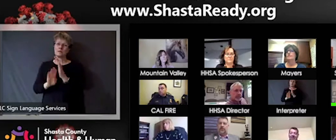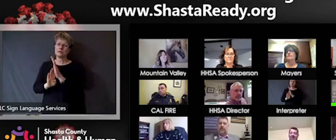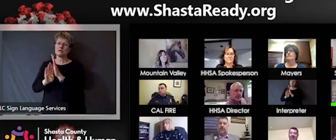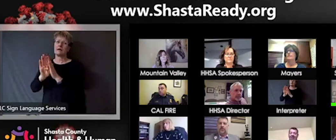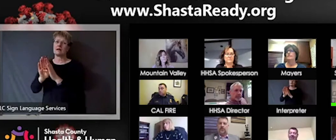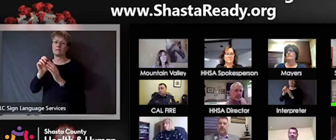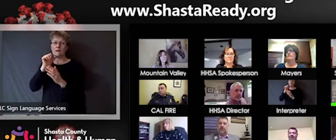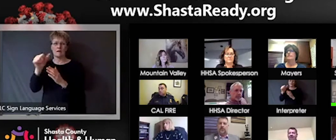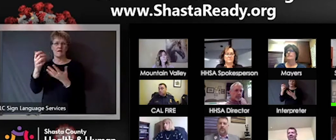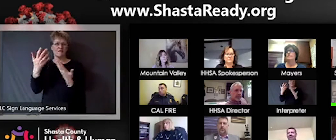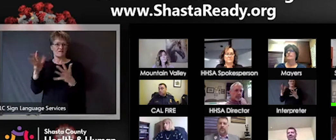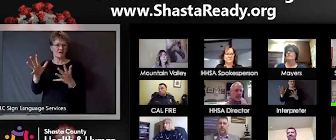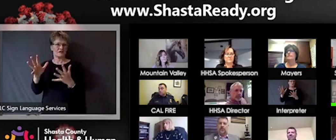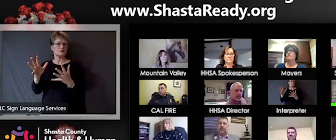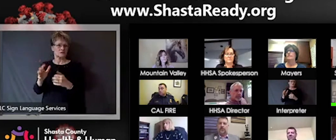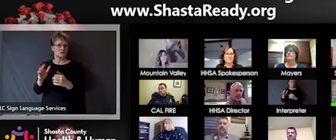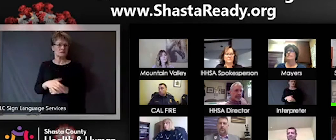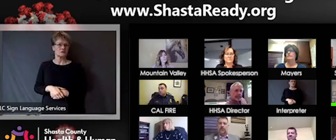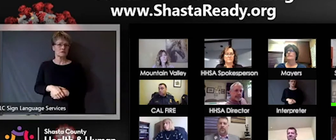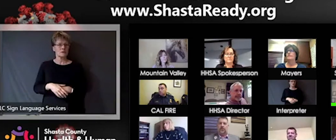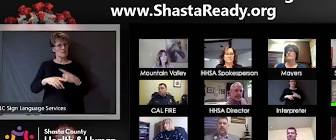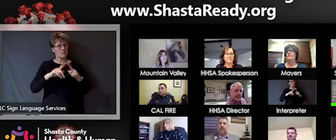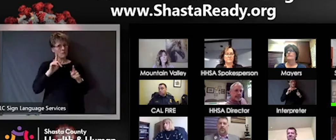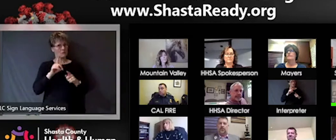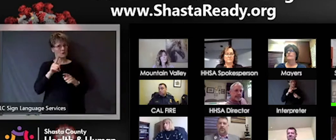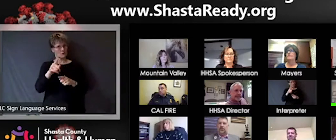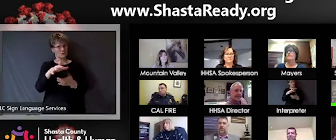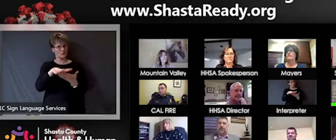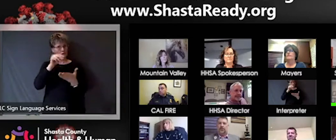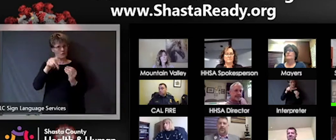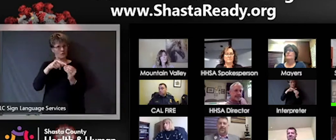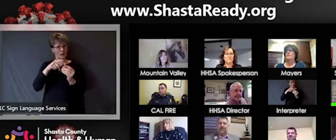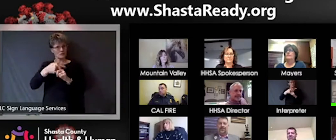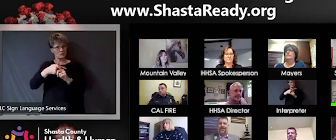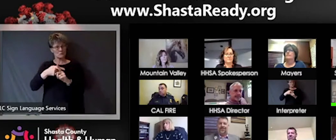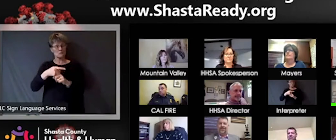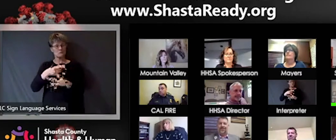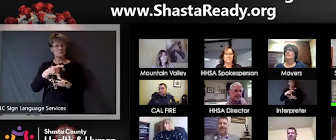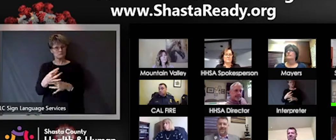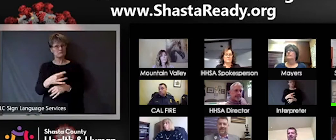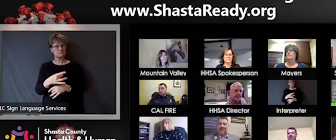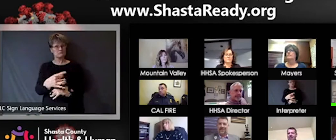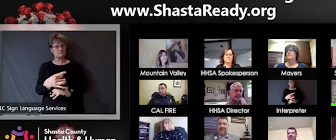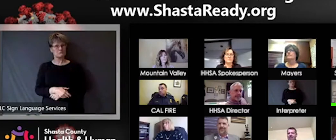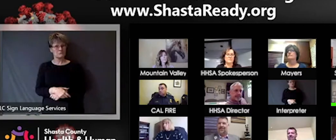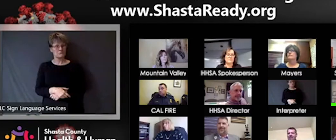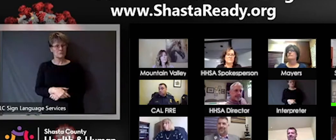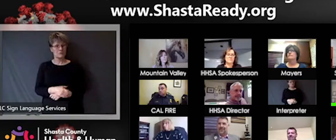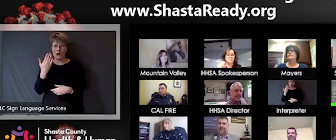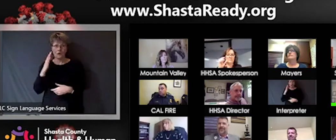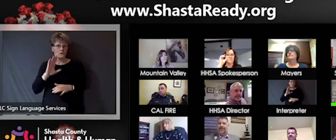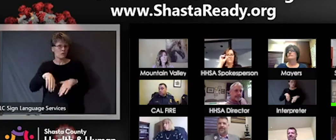mentioned, with the temperature, that sounds really interesting. I also don't know how that would happen, but, as far as the temperature taking, but it sounds